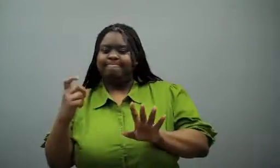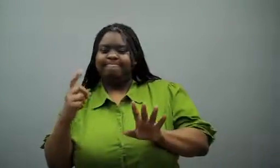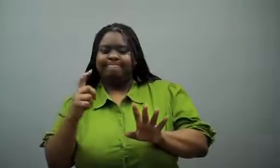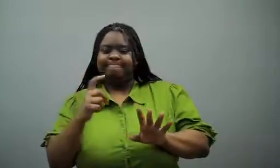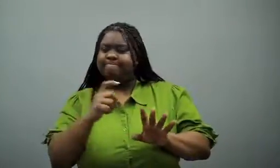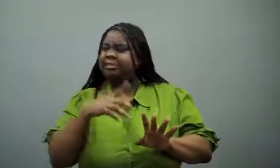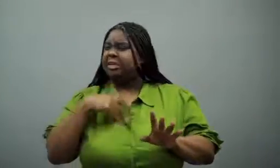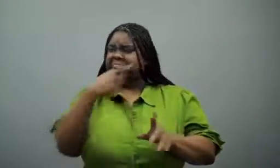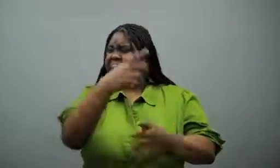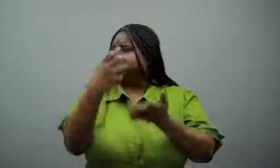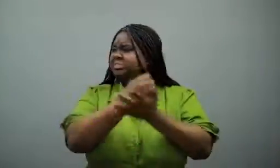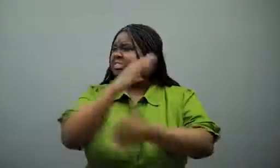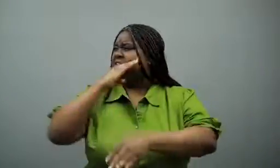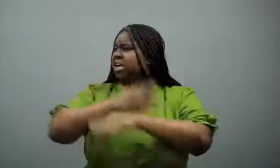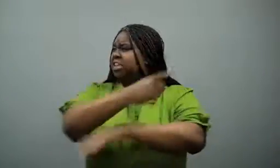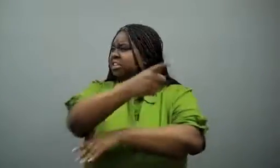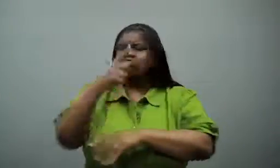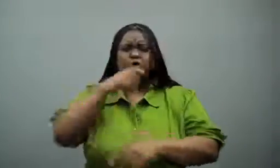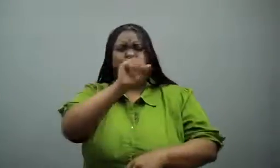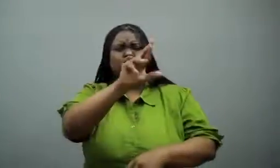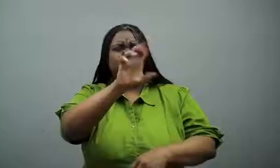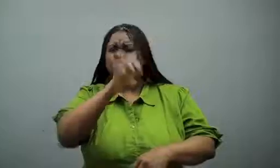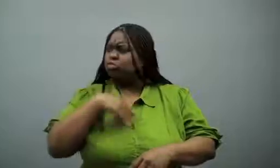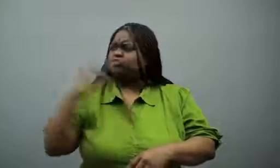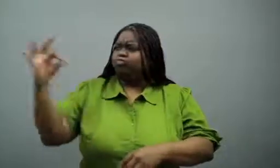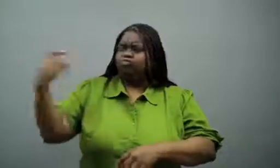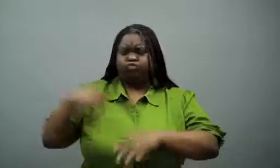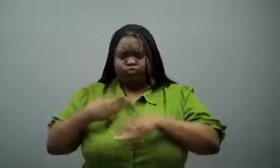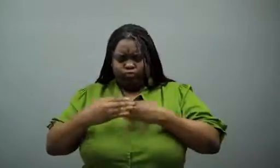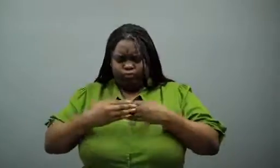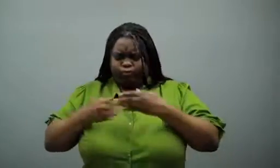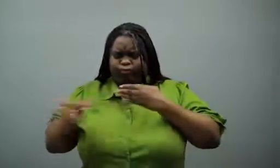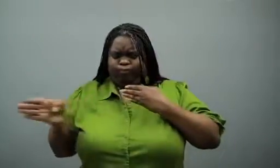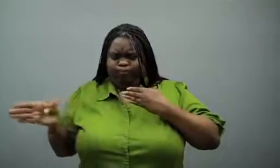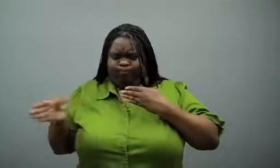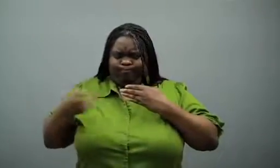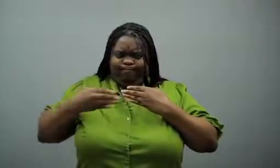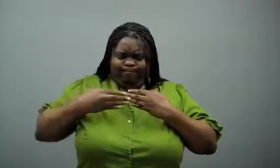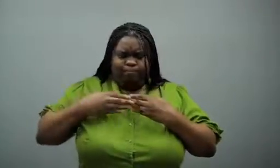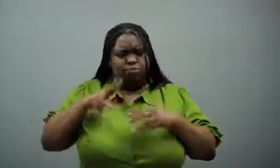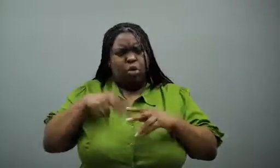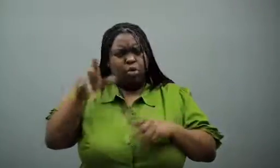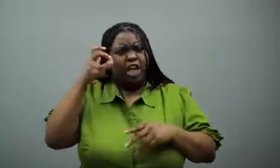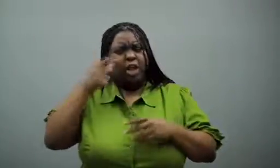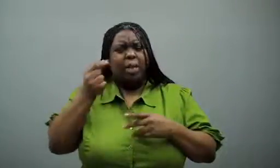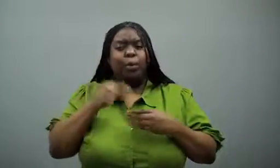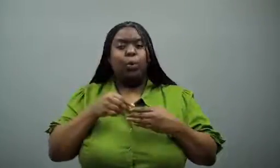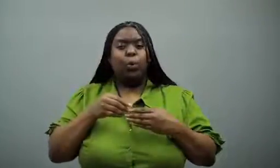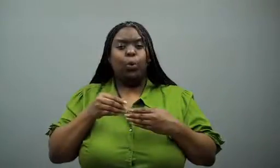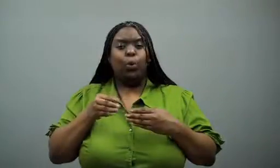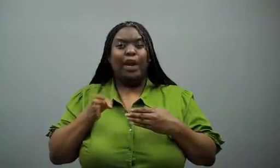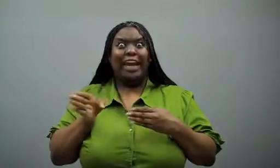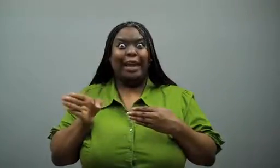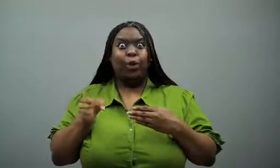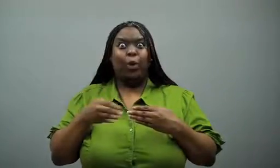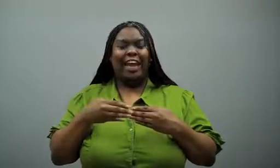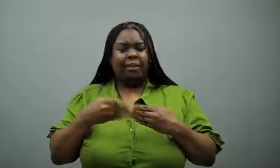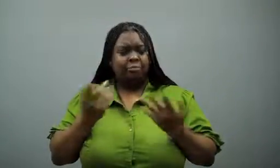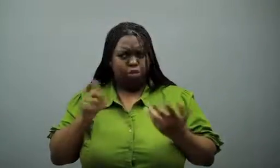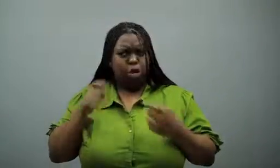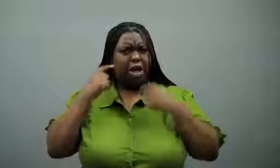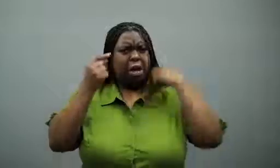I told her I would go see her daughter. She said, "Sure, fine."